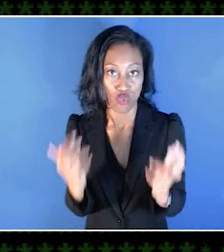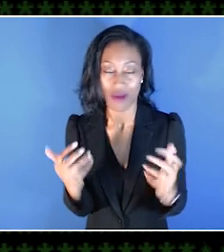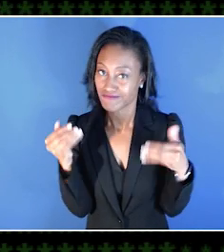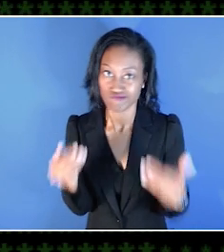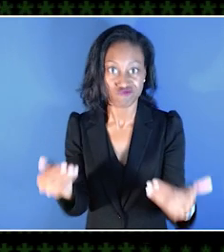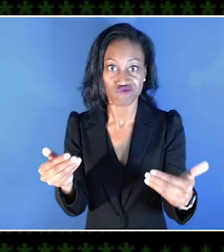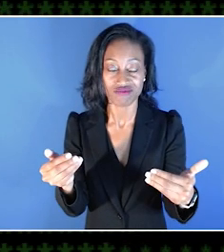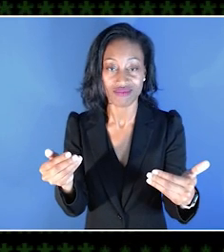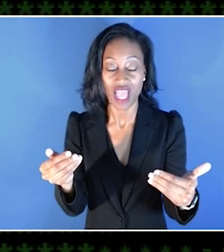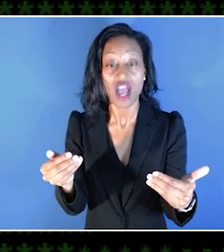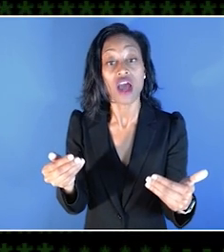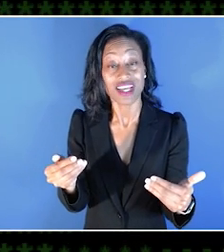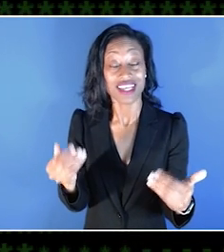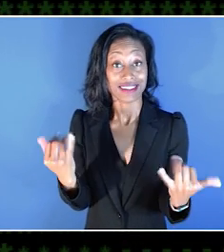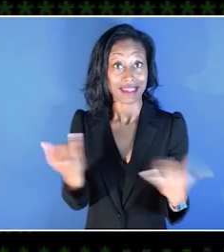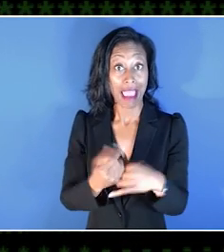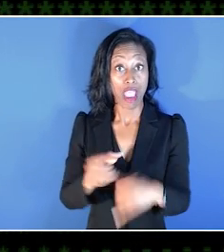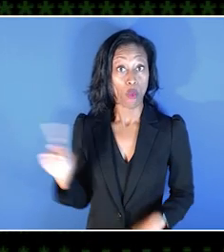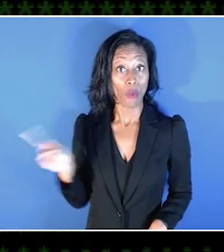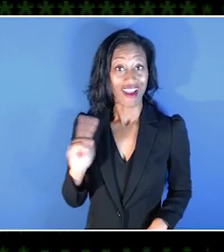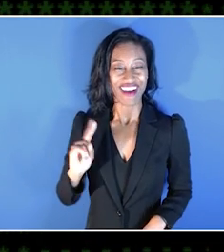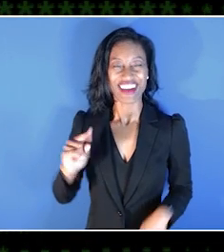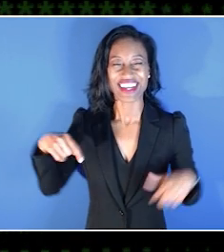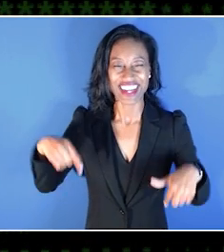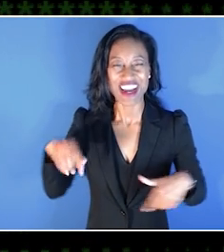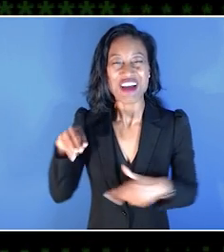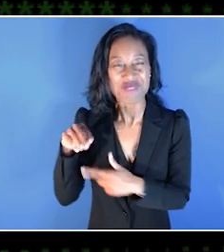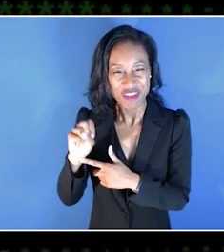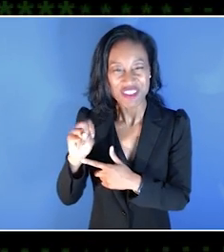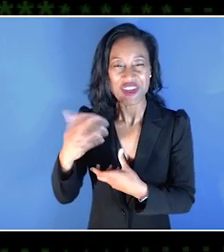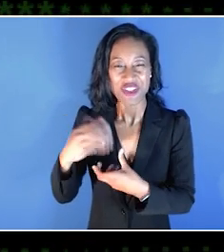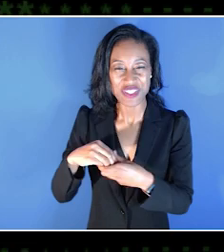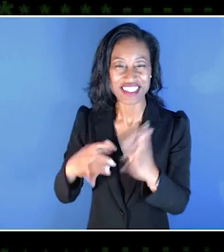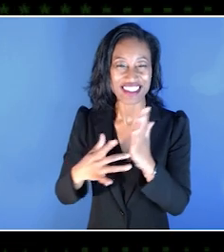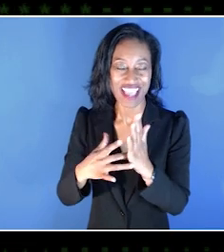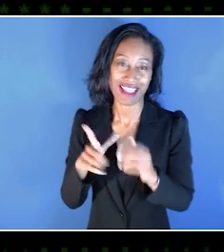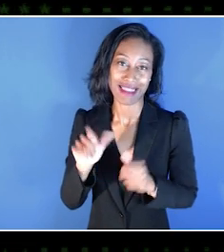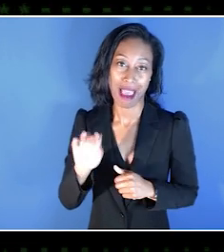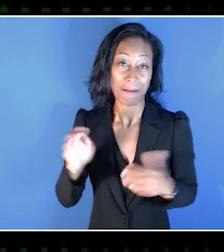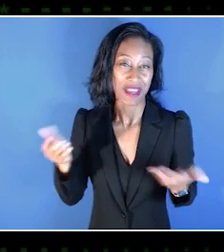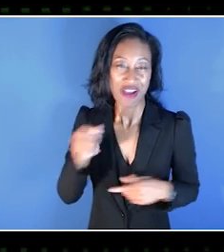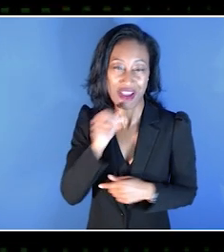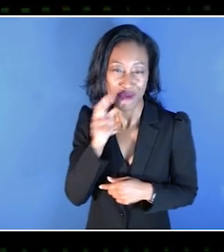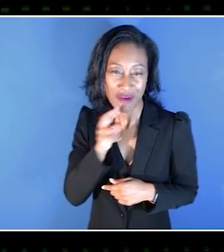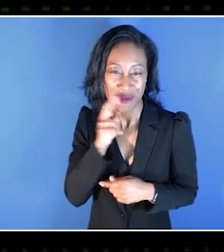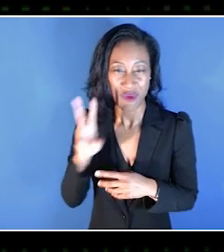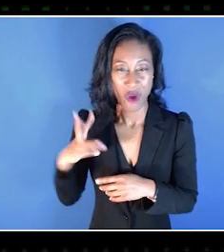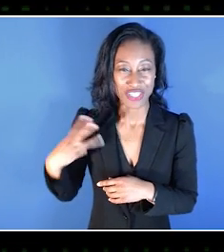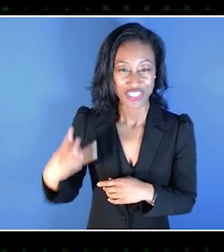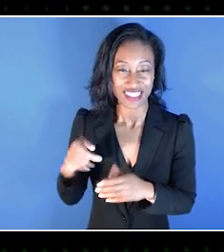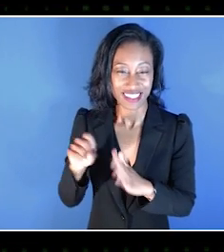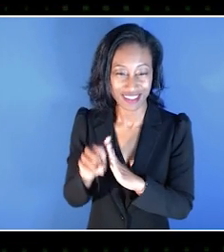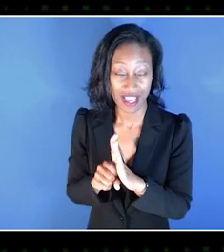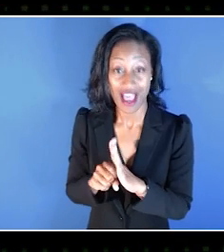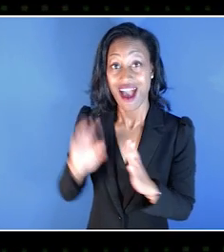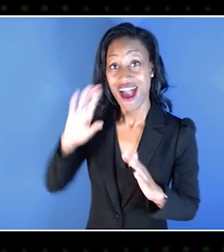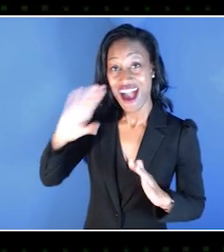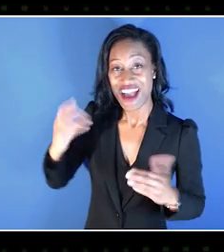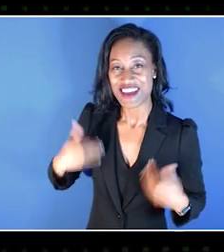Today, our where is here in the Microsoft Inclusive Tech Lab in Redmond, Washington. Hi, I'm Steve Saylor, I'm a content creator,